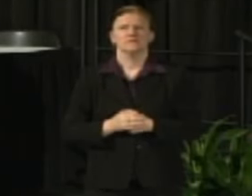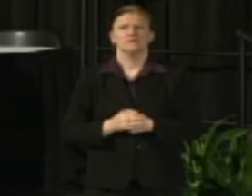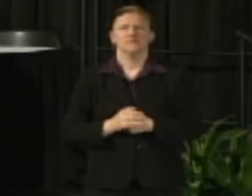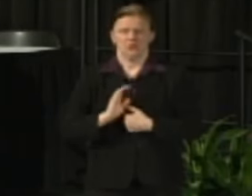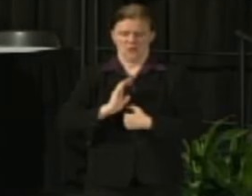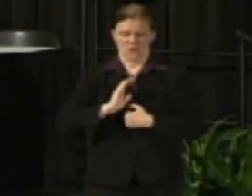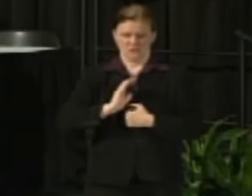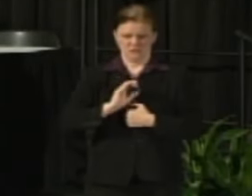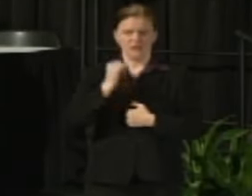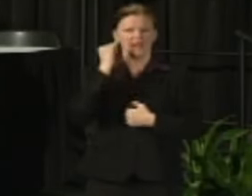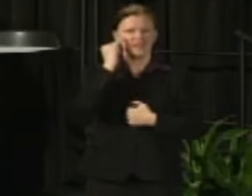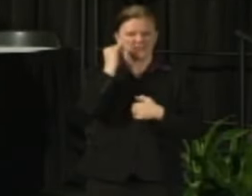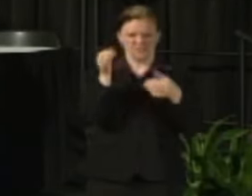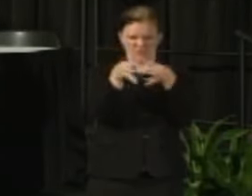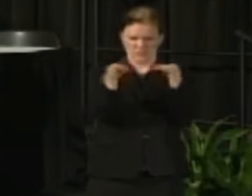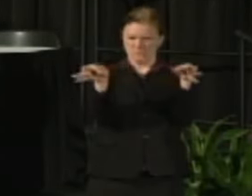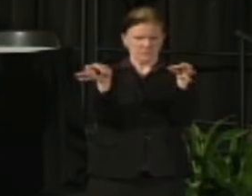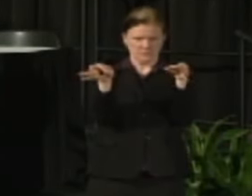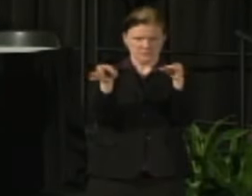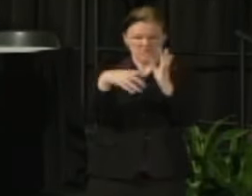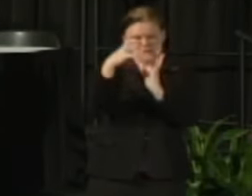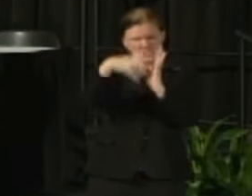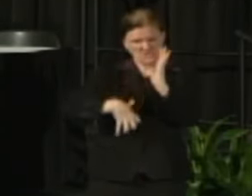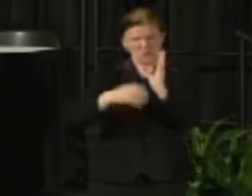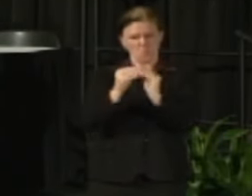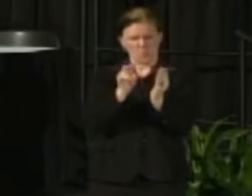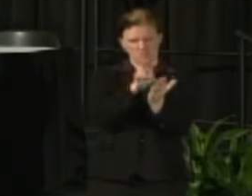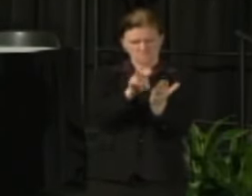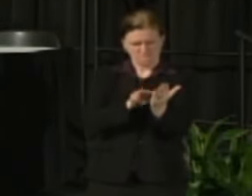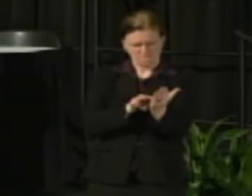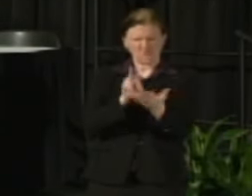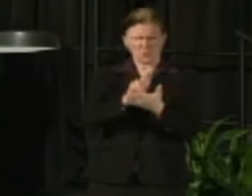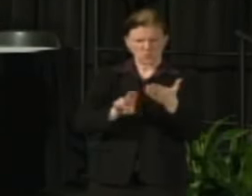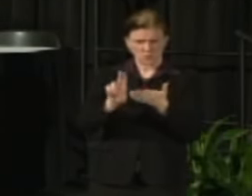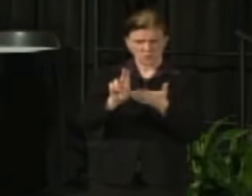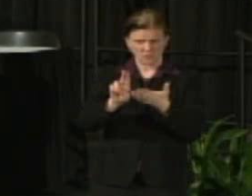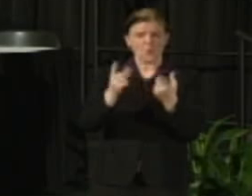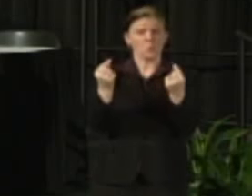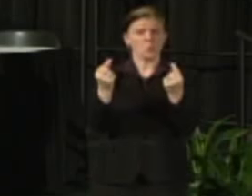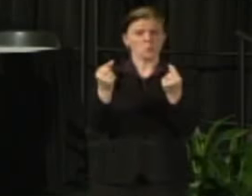about the basic principle is that the university should improve people's lives beyond the classroom.